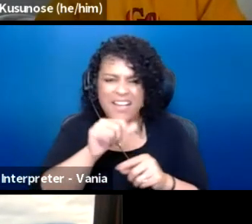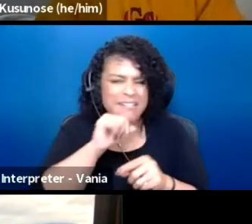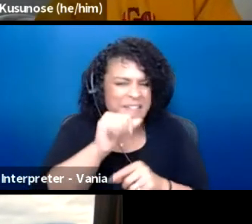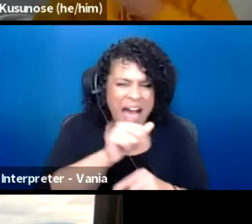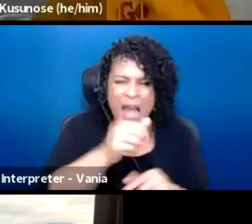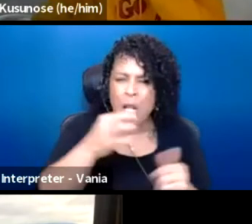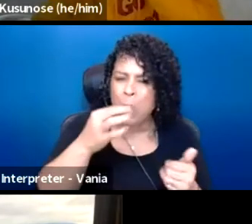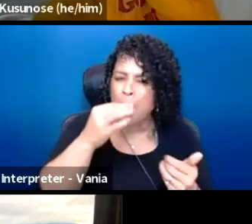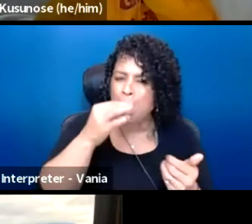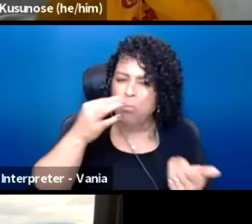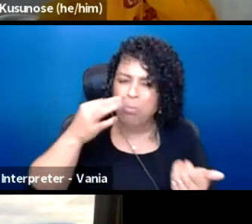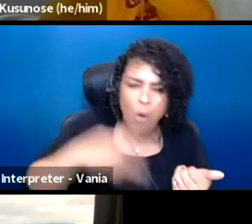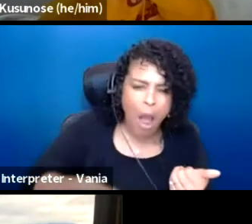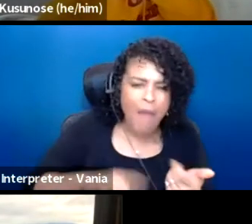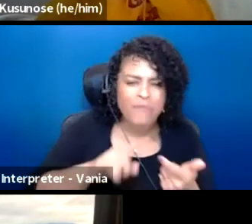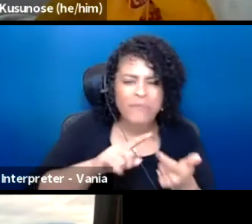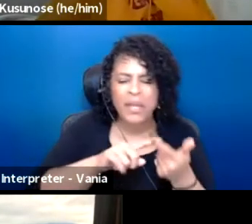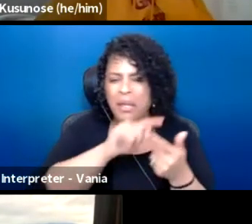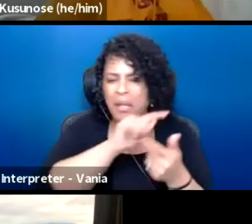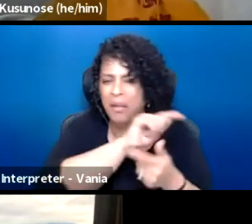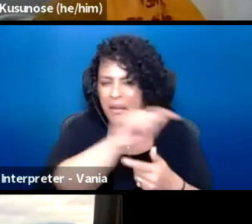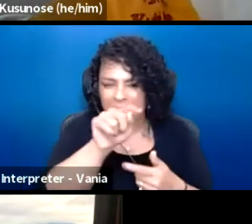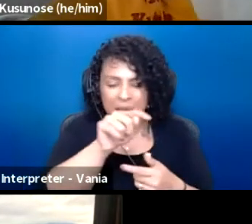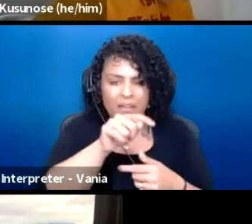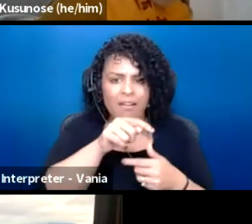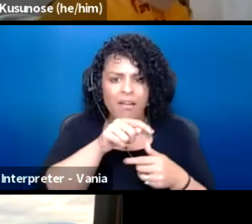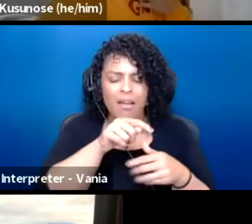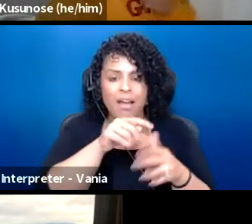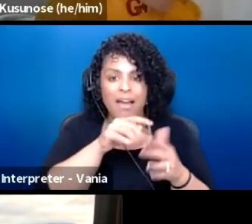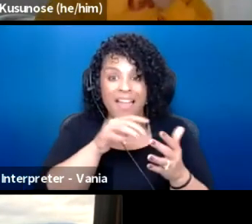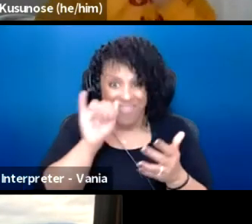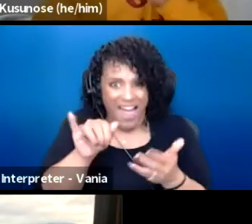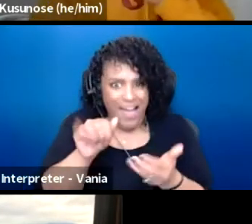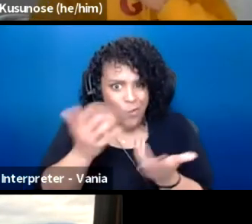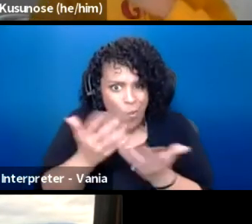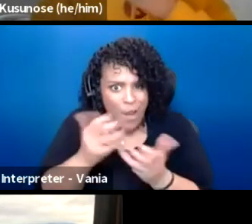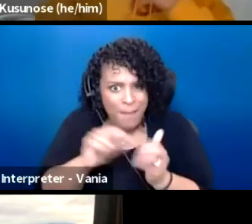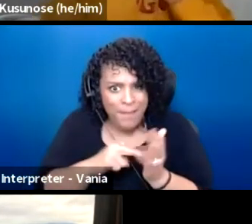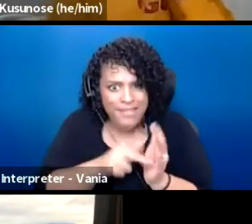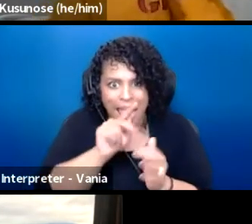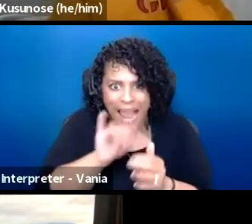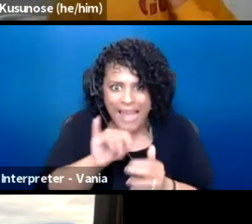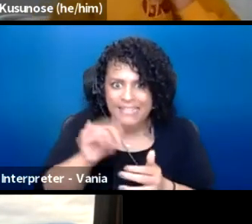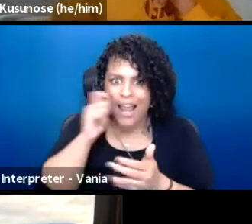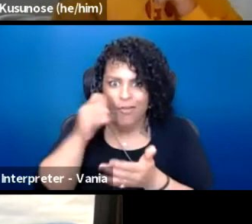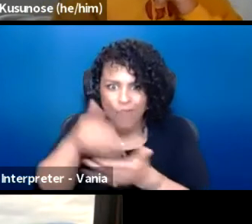and that's really what being anti-racist means. It's where we can all show up as authentically as possible